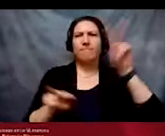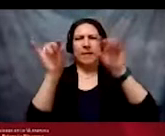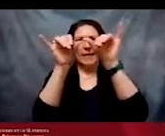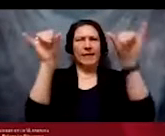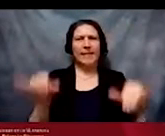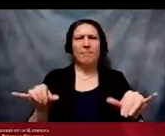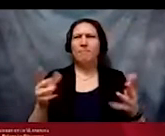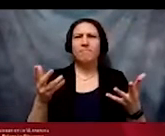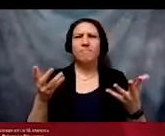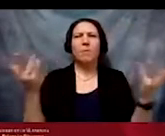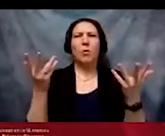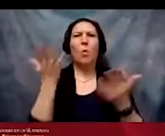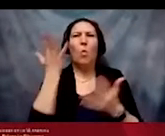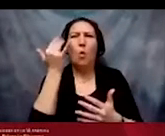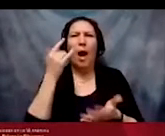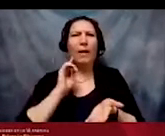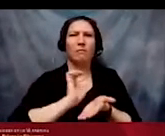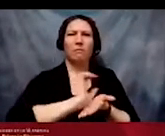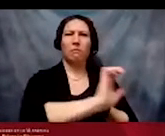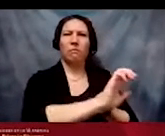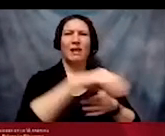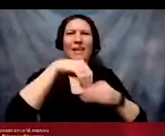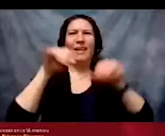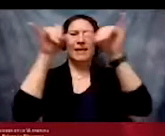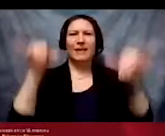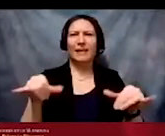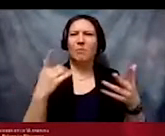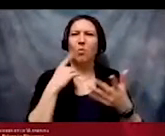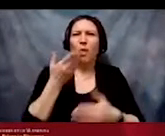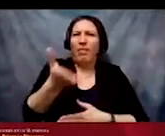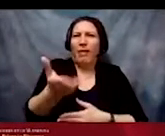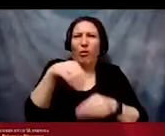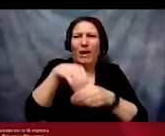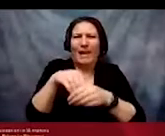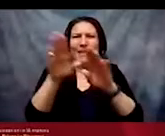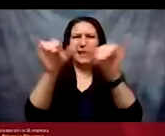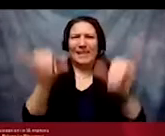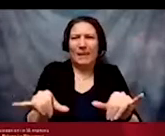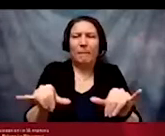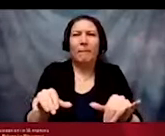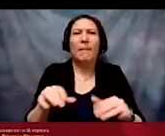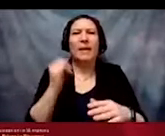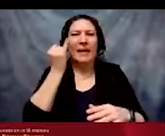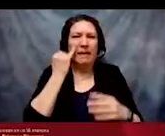systems that marginalize them especially wherever intersectional harm is happening.